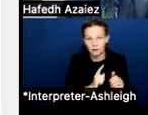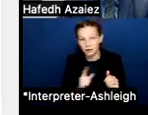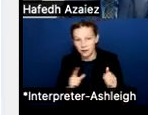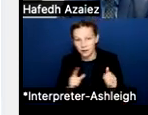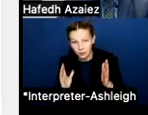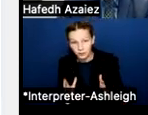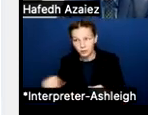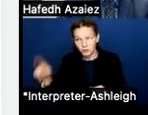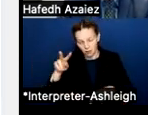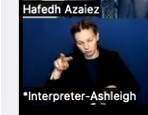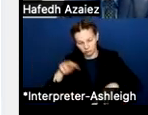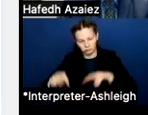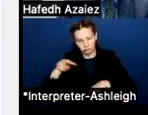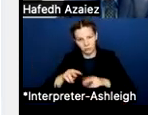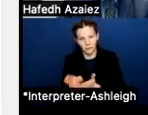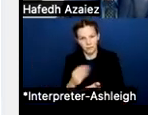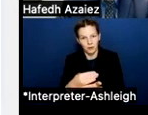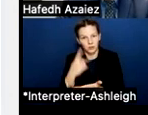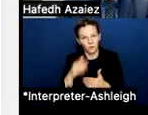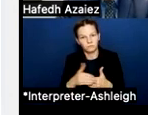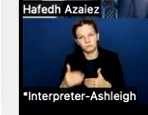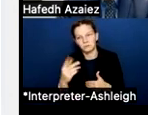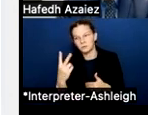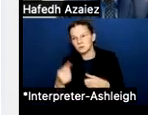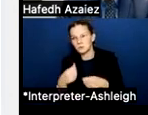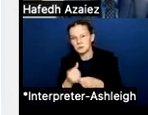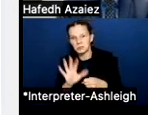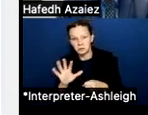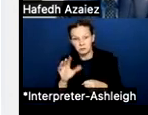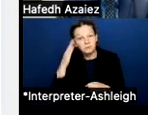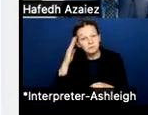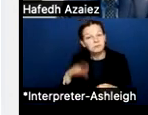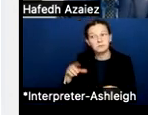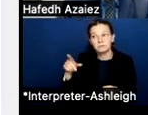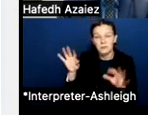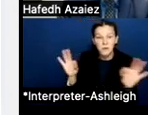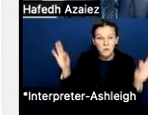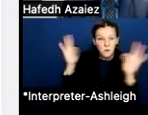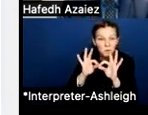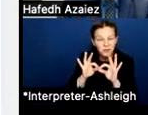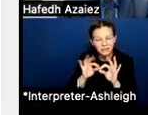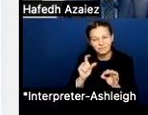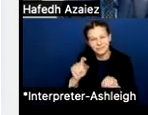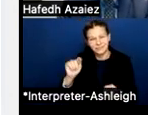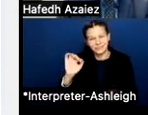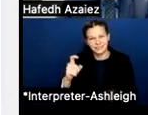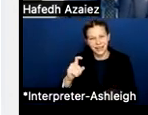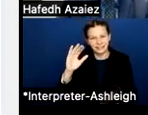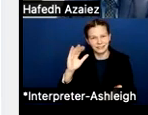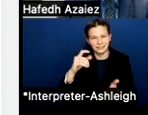for the next couple of years. And I know it's important, very important to give a tax break and take care of many other project that they have in mind.